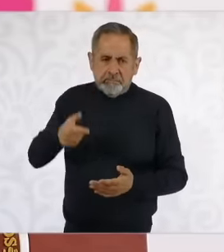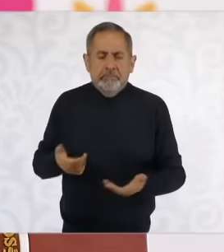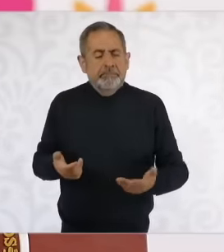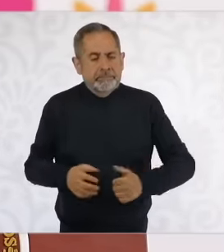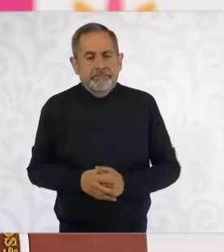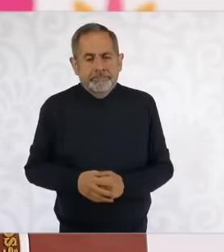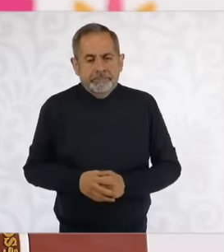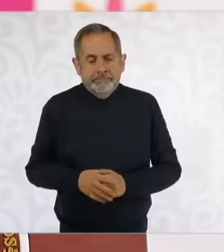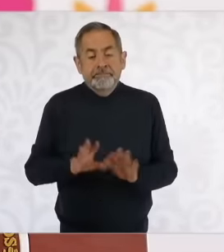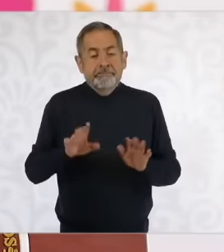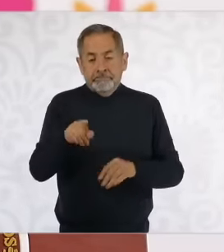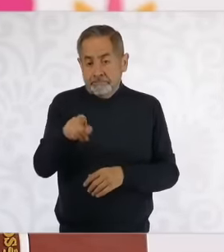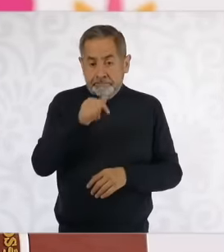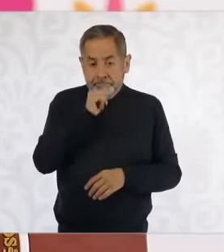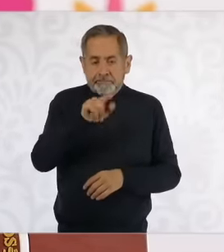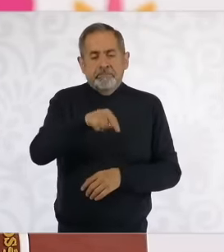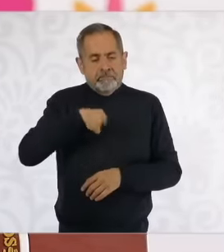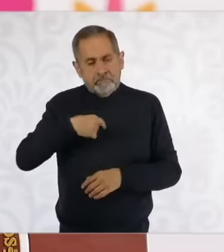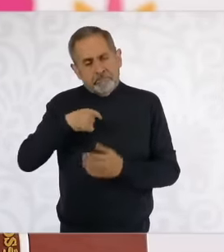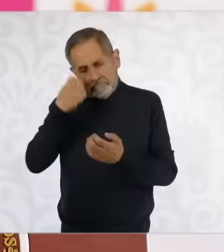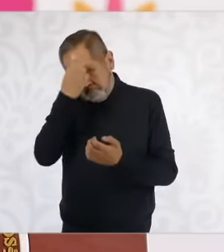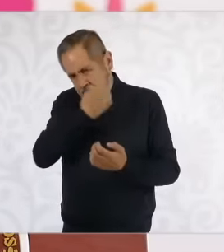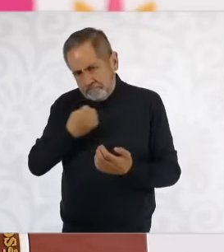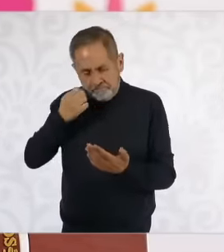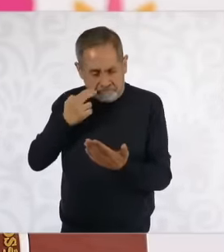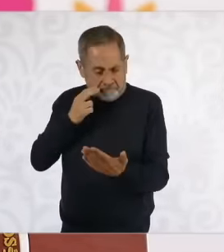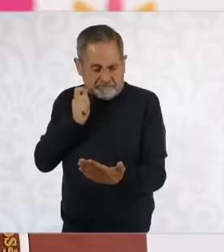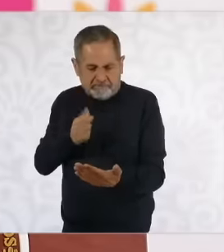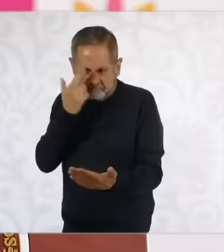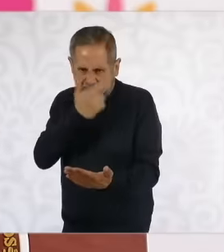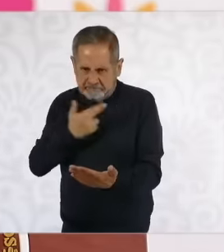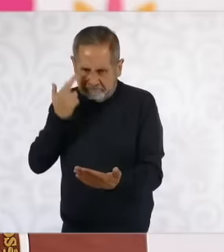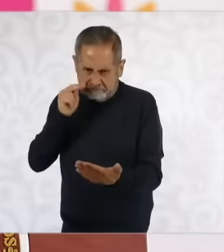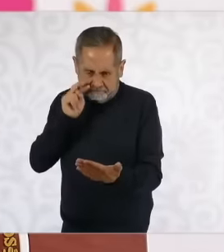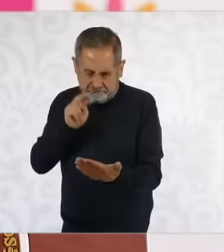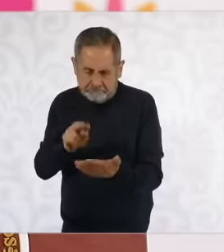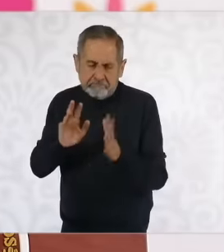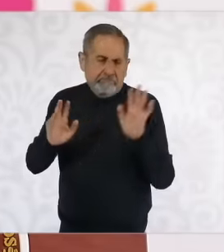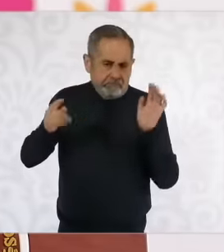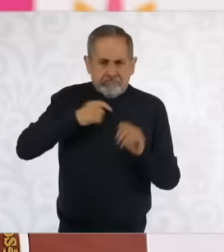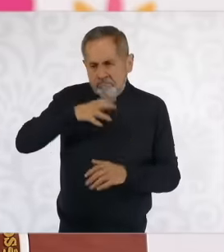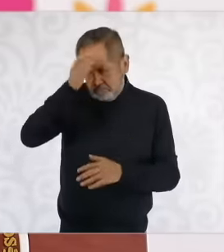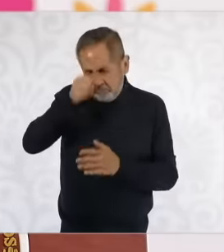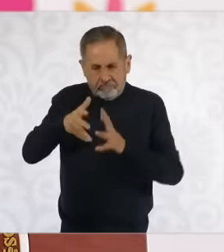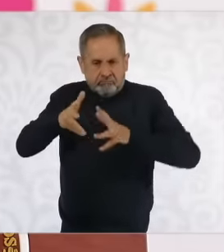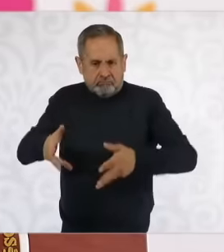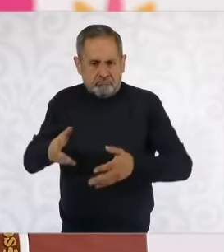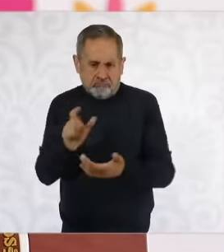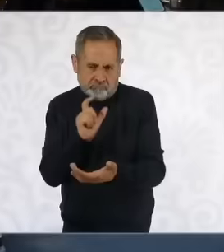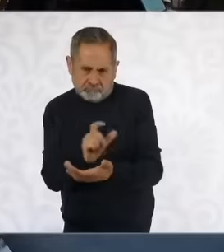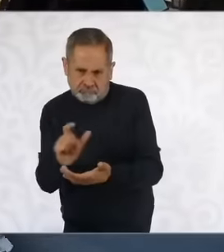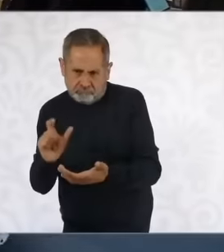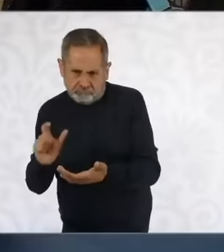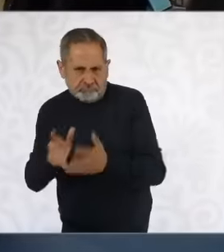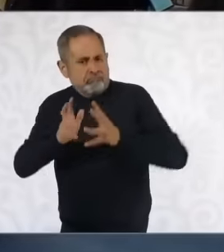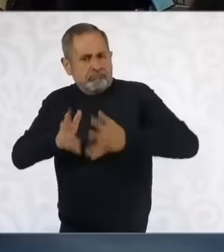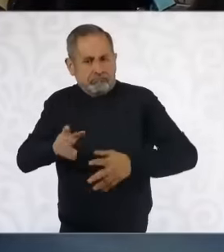this case in particular but I am I agree on the labels and now comes the reforms for